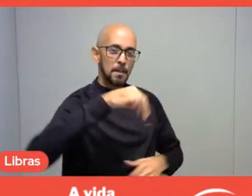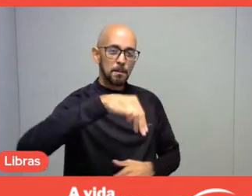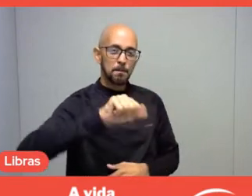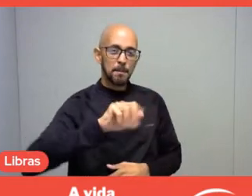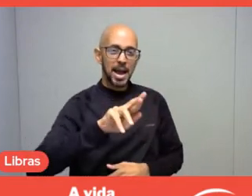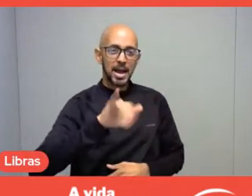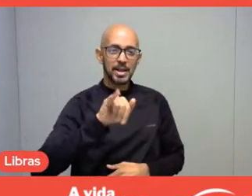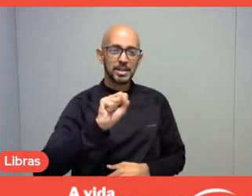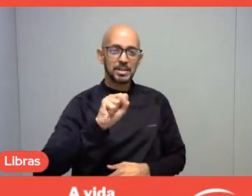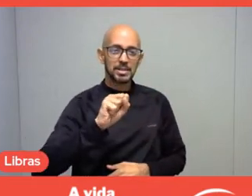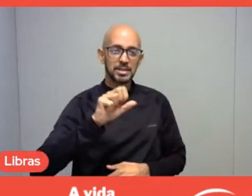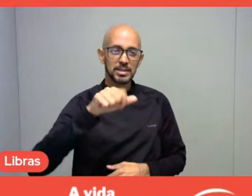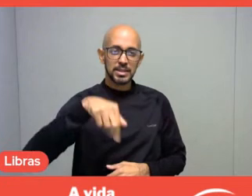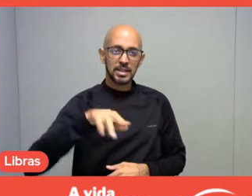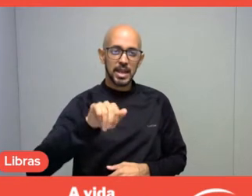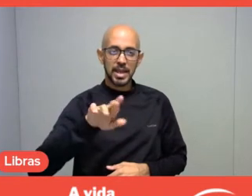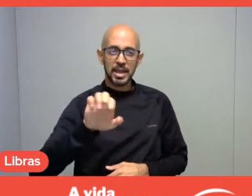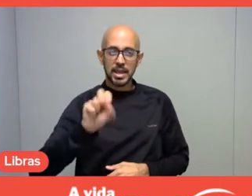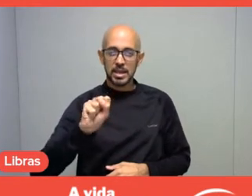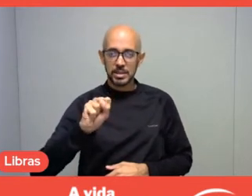Márcia and colleagues from Sesc Nacional must remember,